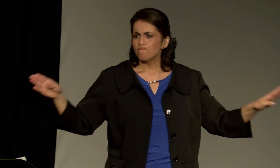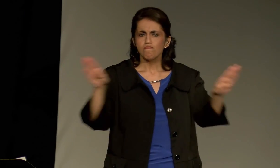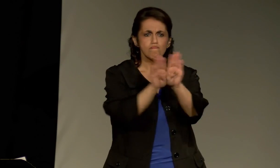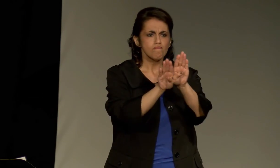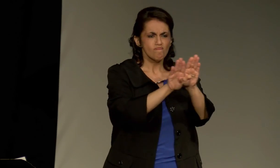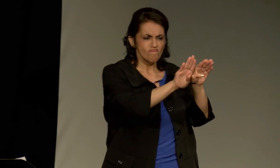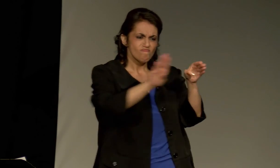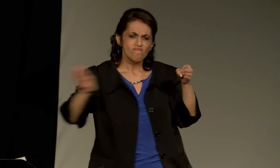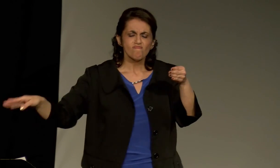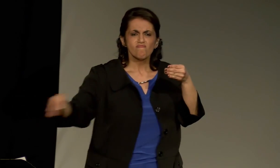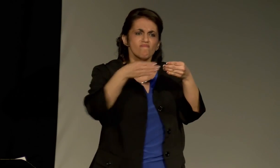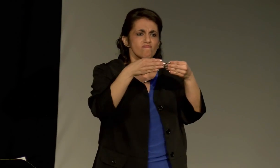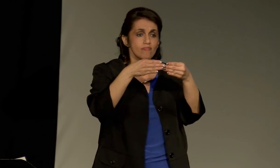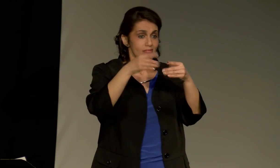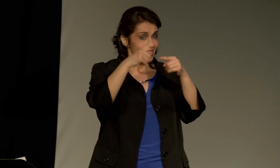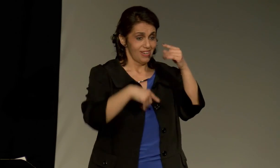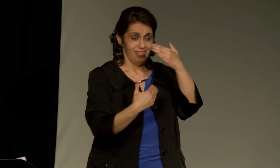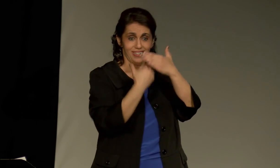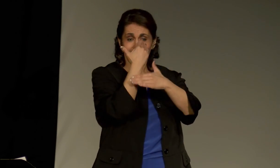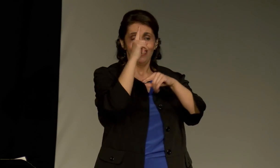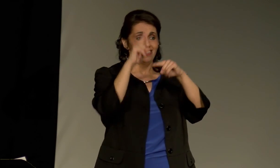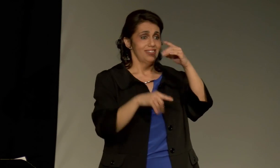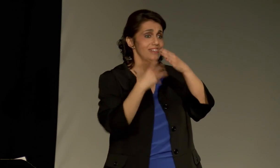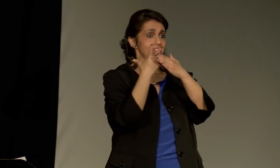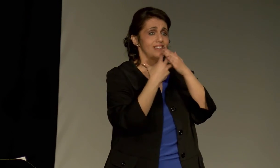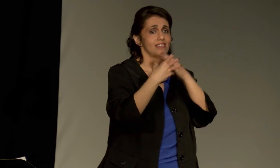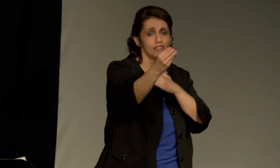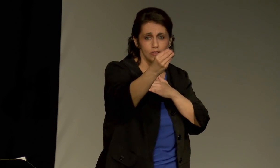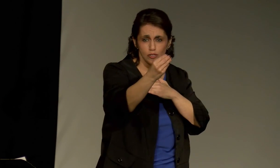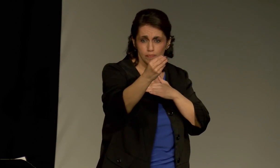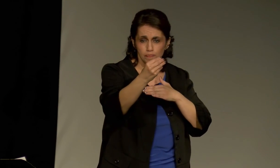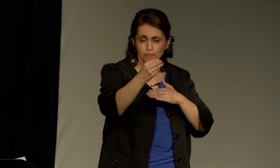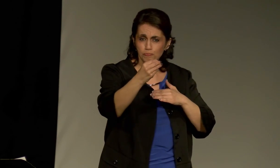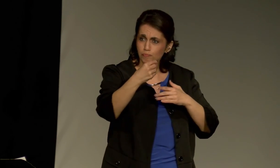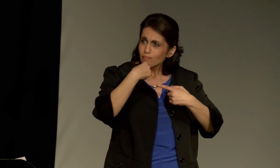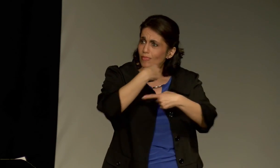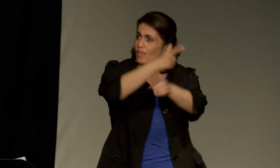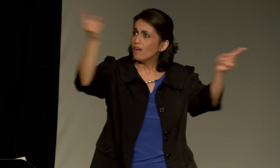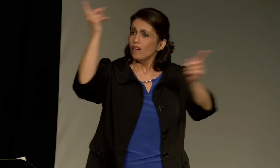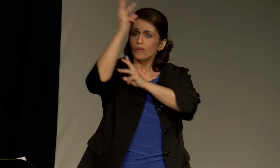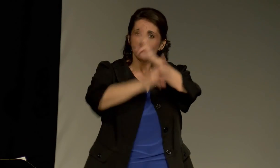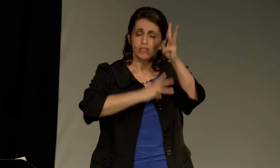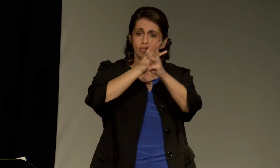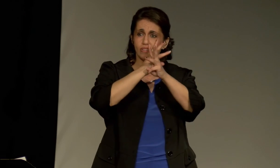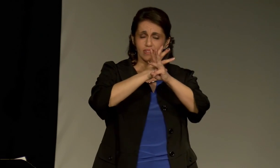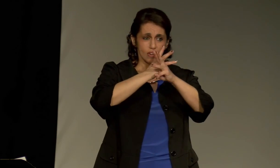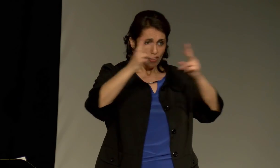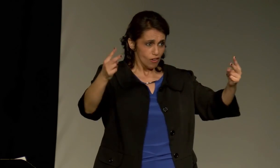They locked down the campus. They closed the gates. No one could get it. No one could get out.